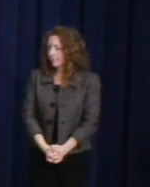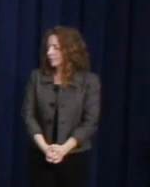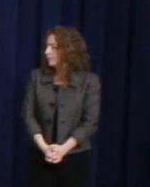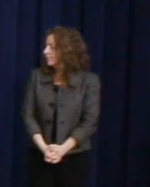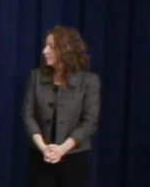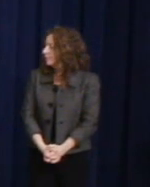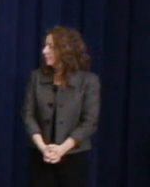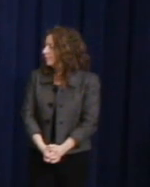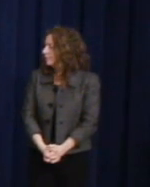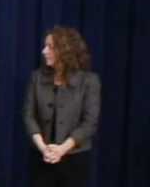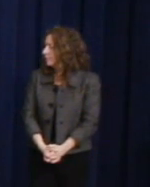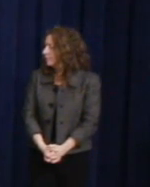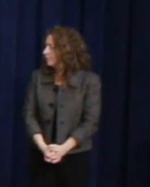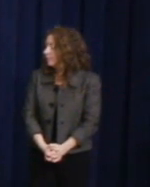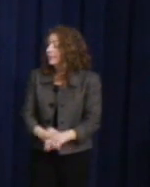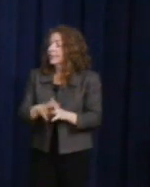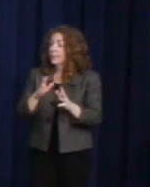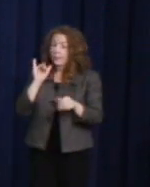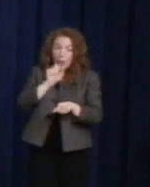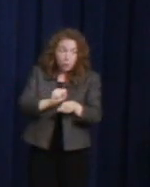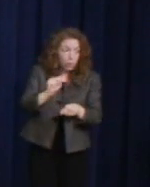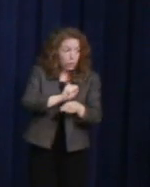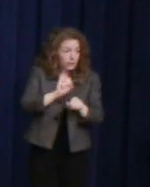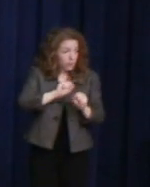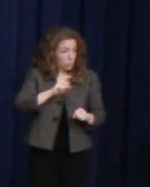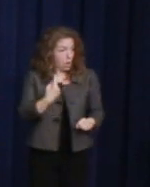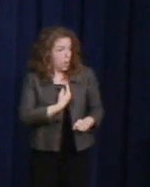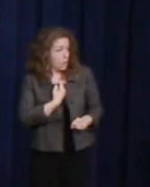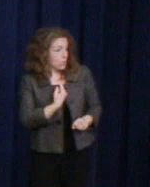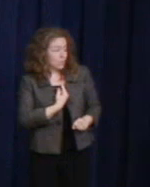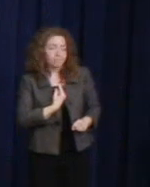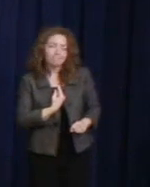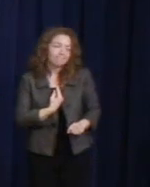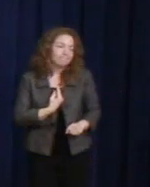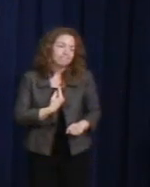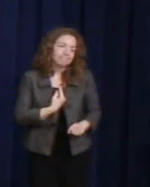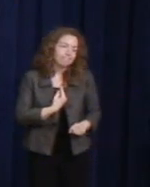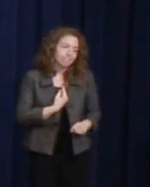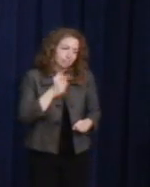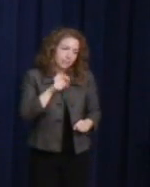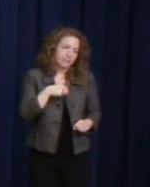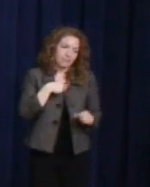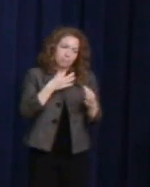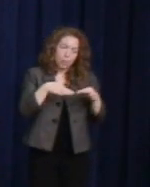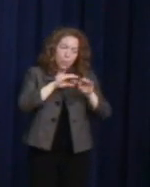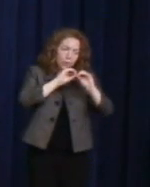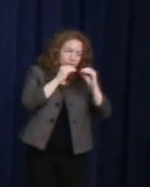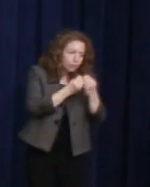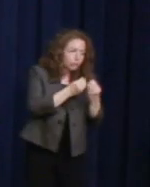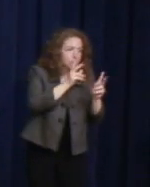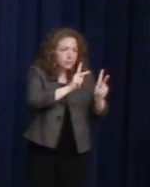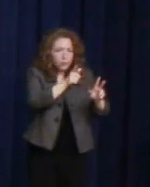Now, we can't do this all alone. And it takes important organizations and people to continue to build upon the momentum